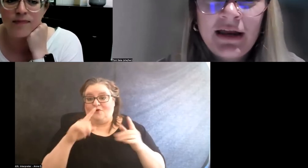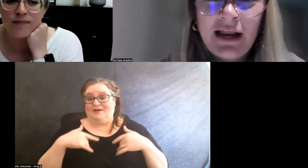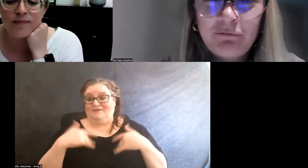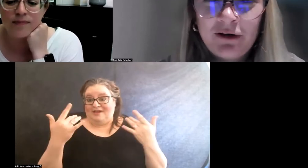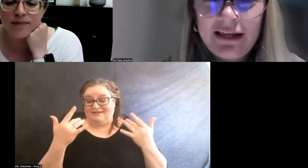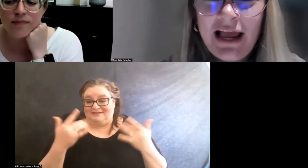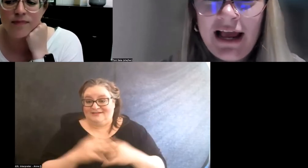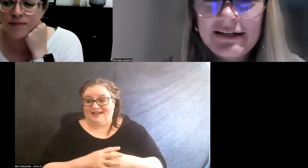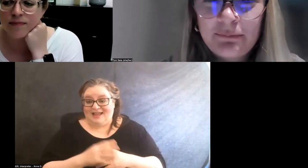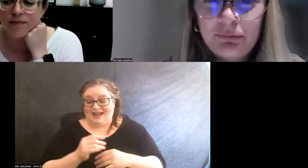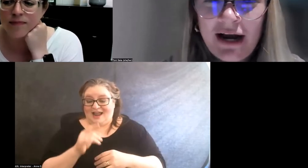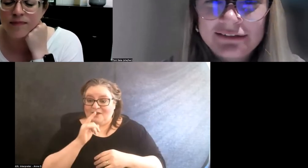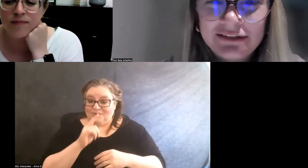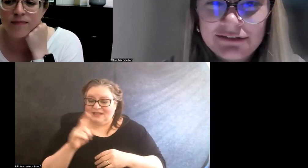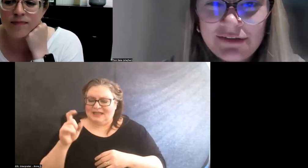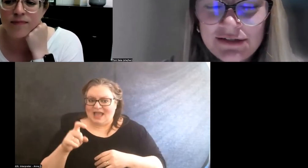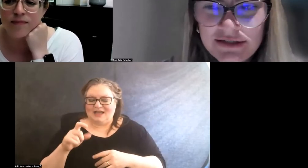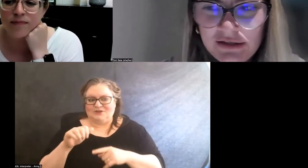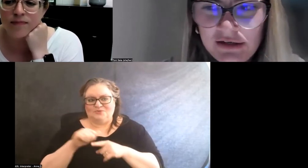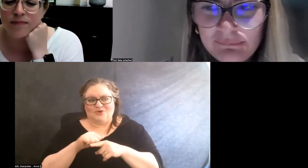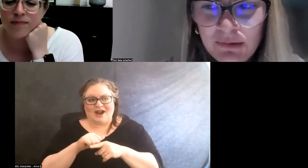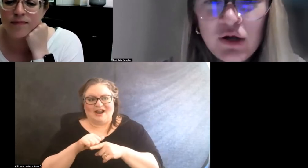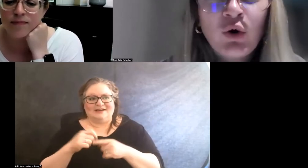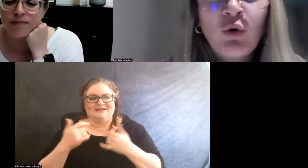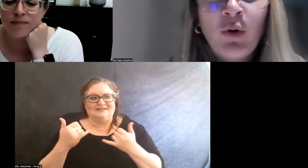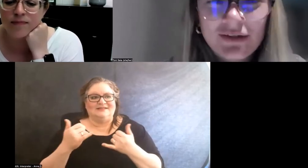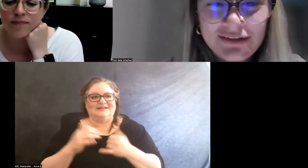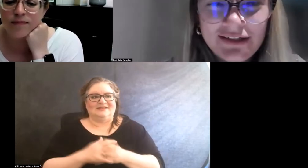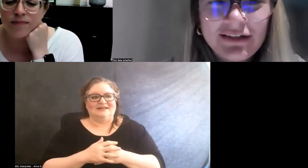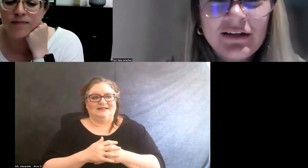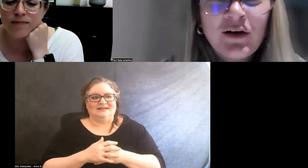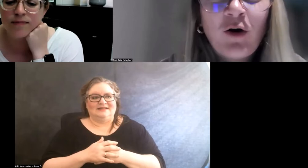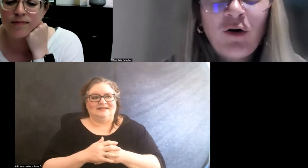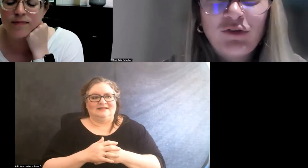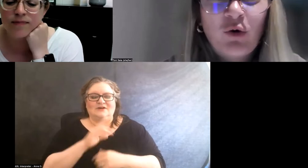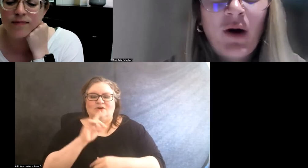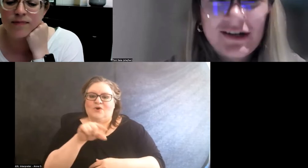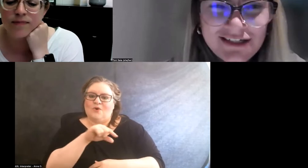and I really had to practice this quality over quantity